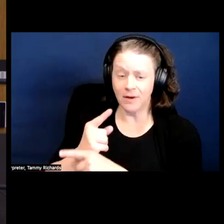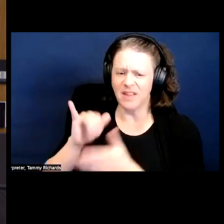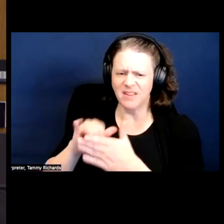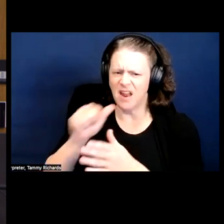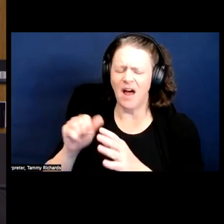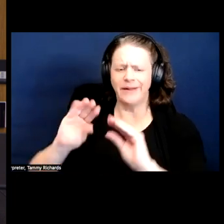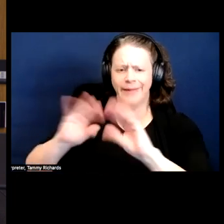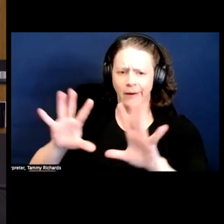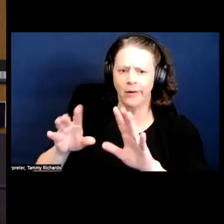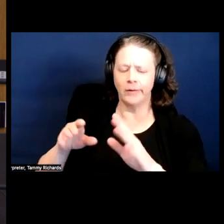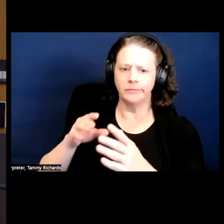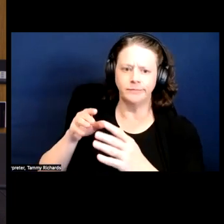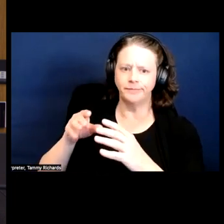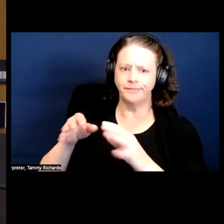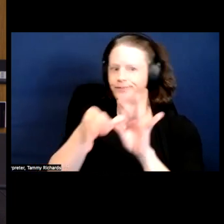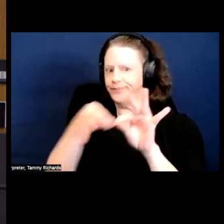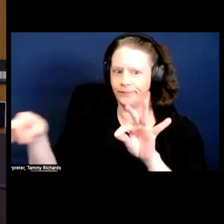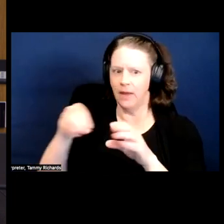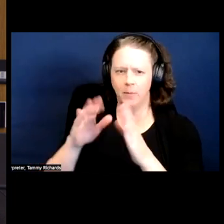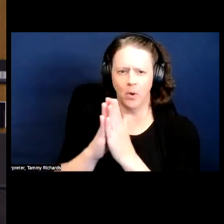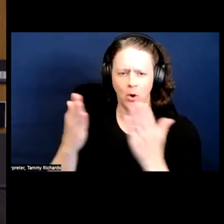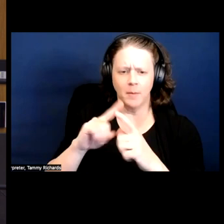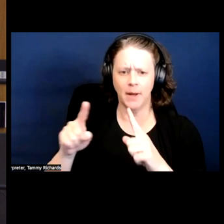of the book, notwithstanding about who you said it's for.